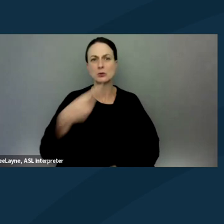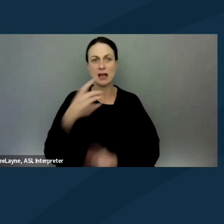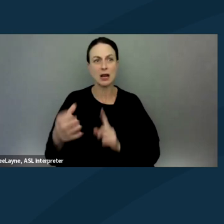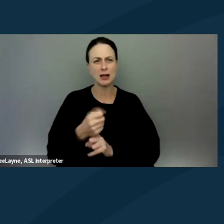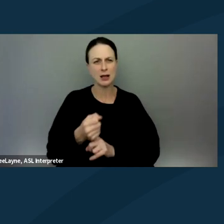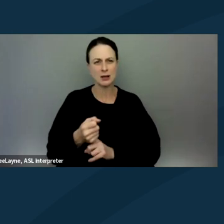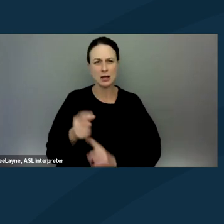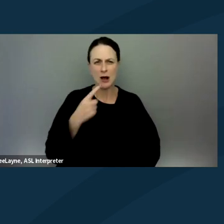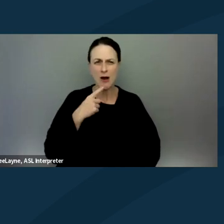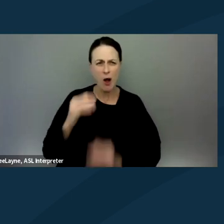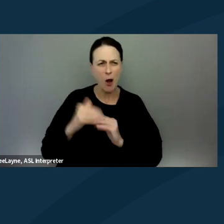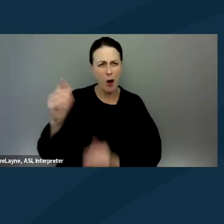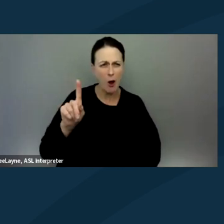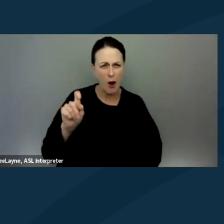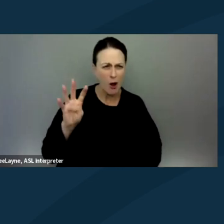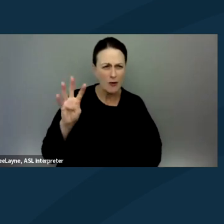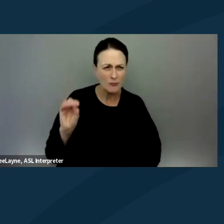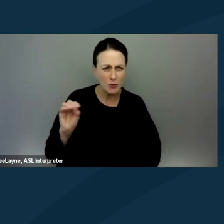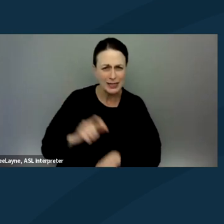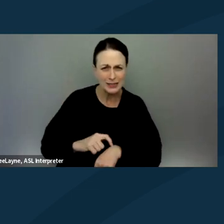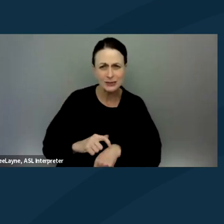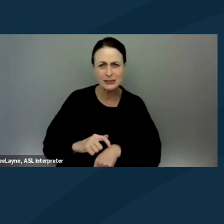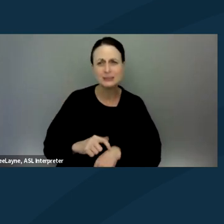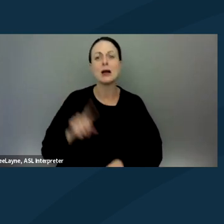Did you say over 140 times? 140 times exactly.